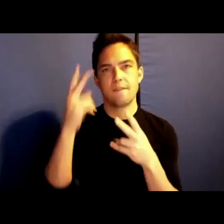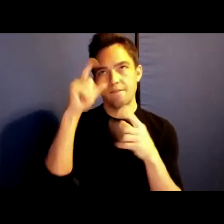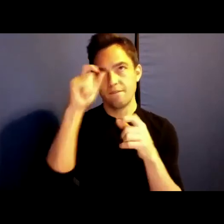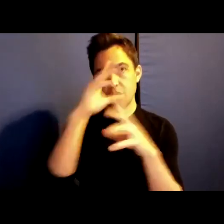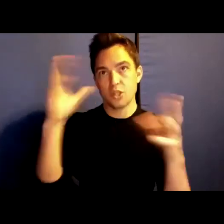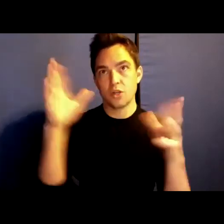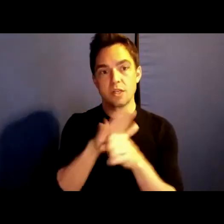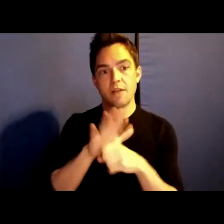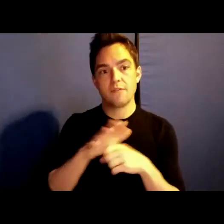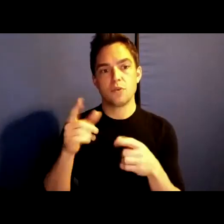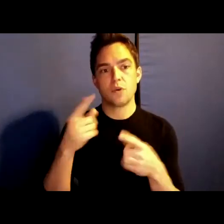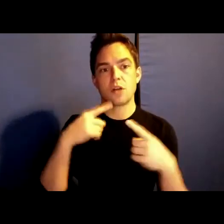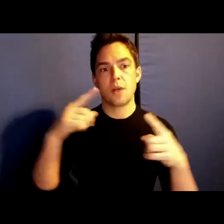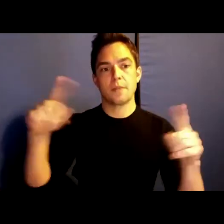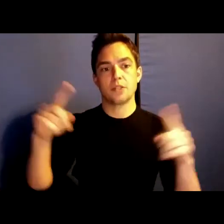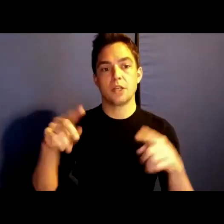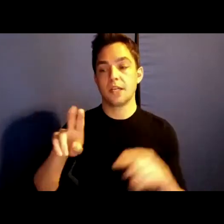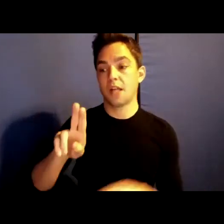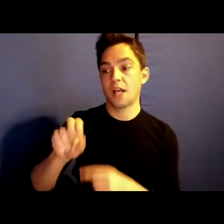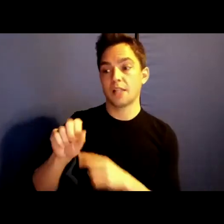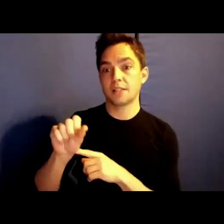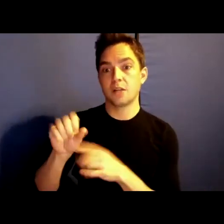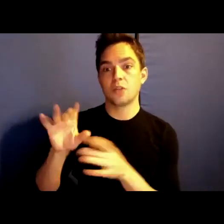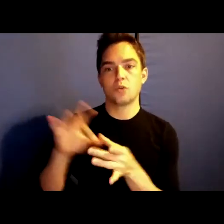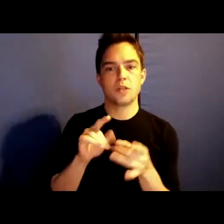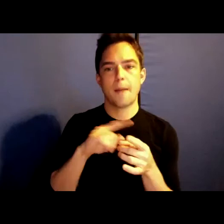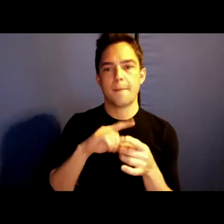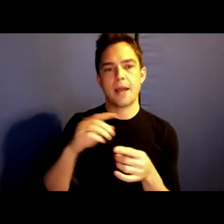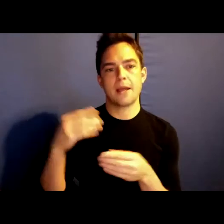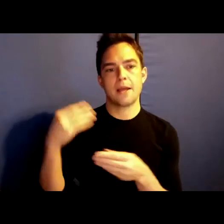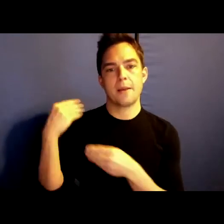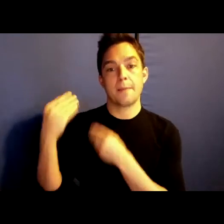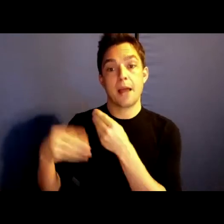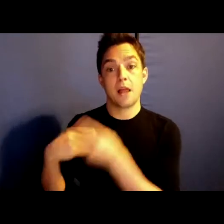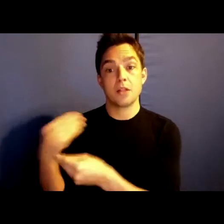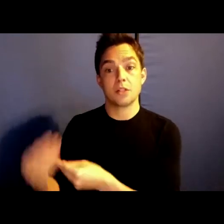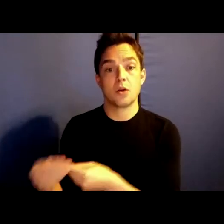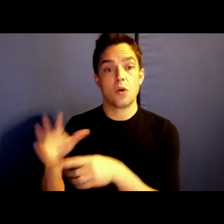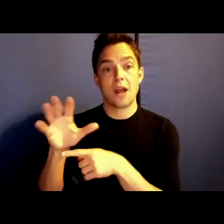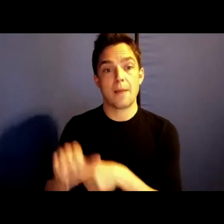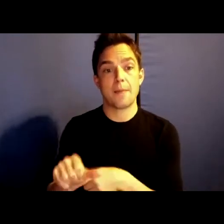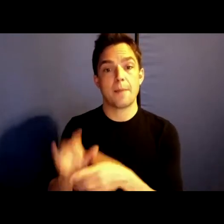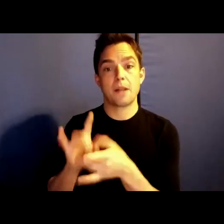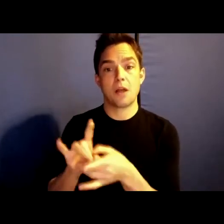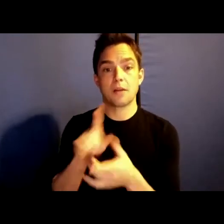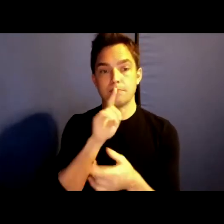An us that is joined not through biological or habitual belonging, not even through mutual